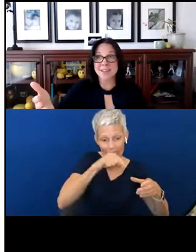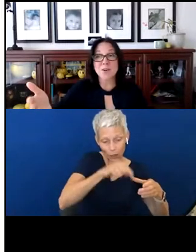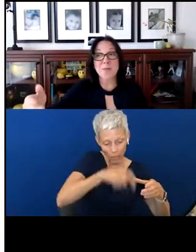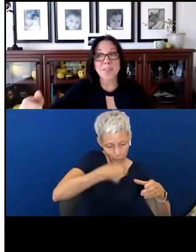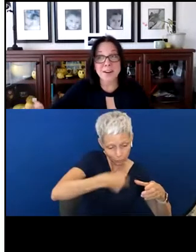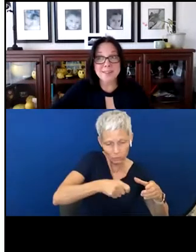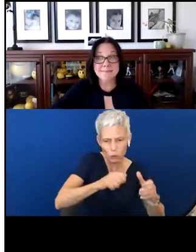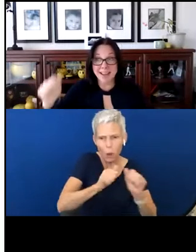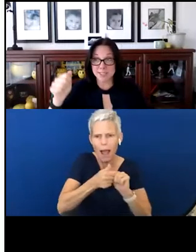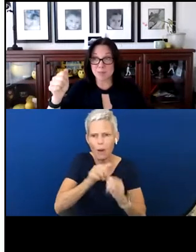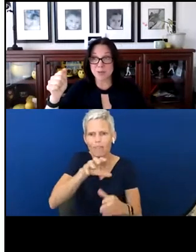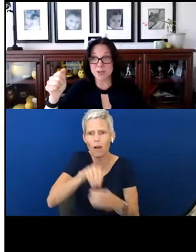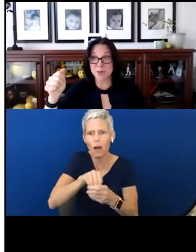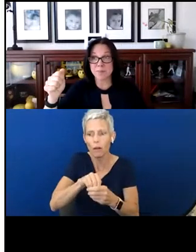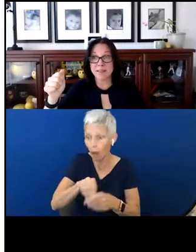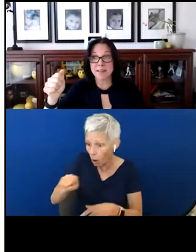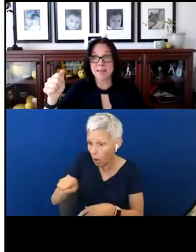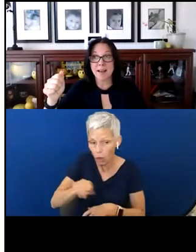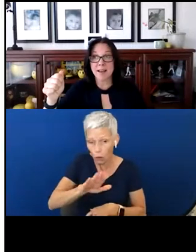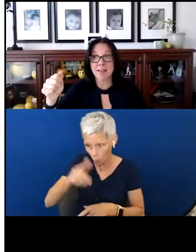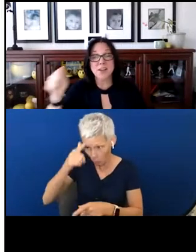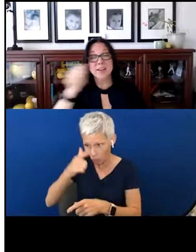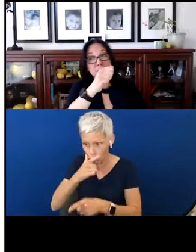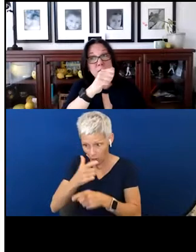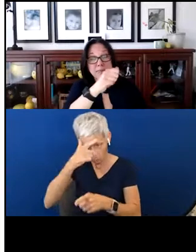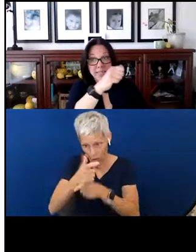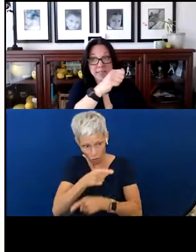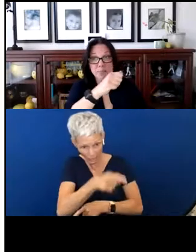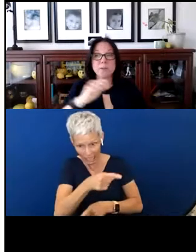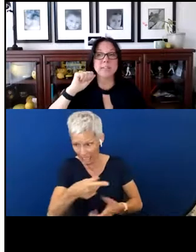your brother has a spoon too.” “Look at the spoon. See the spoon? He's